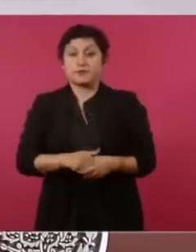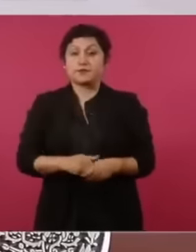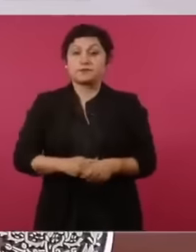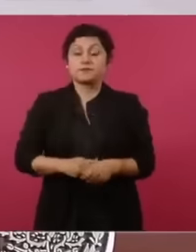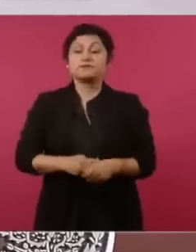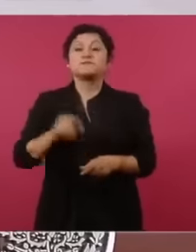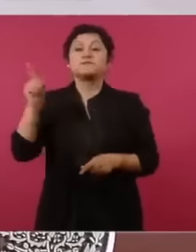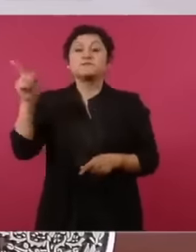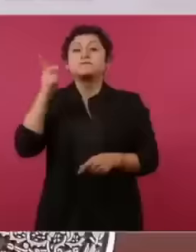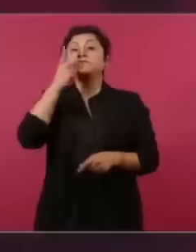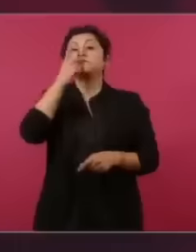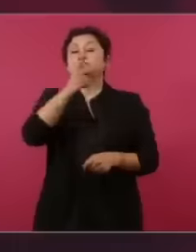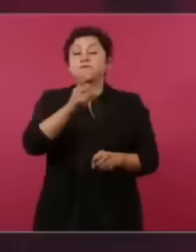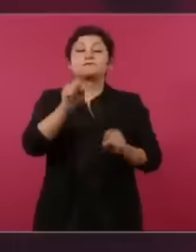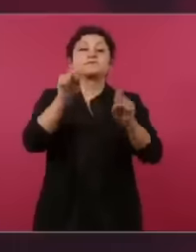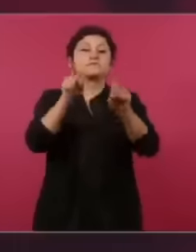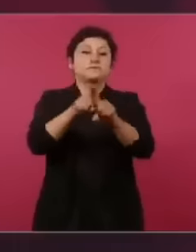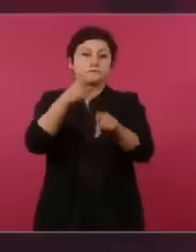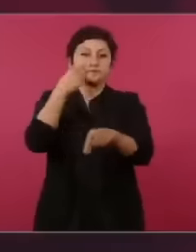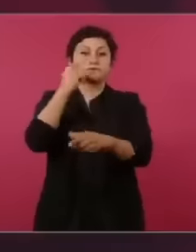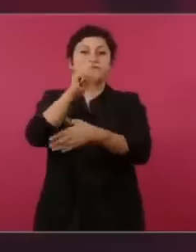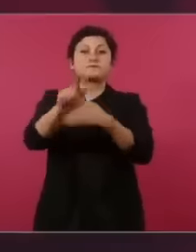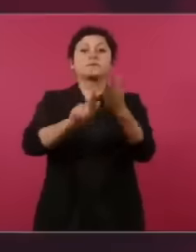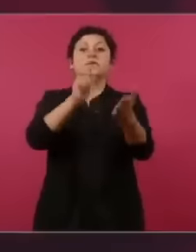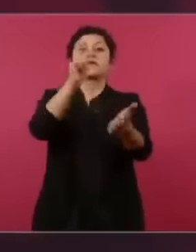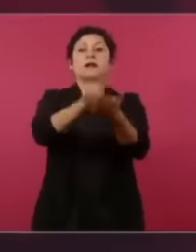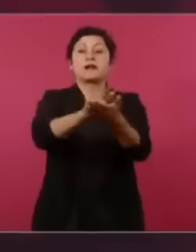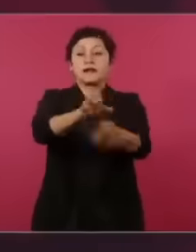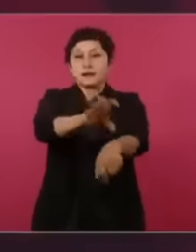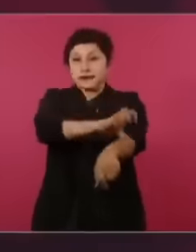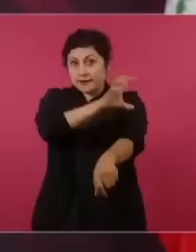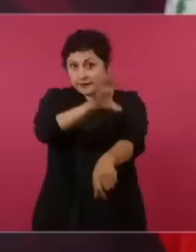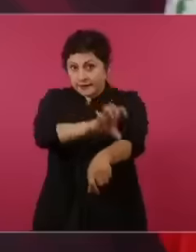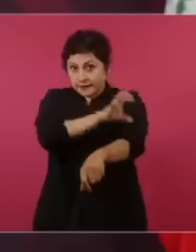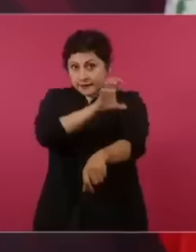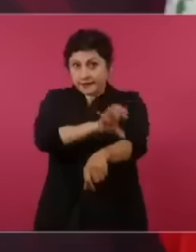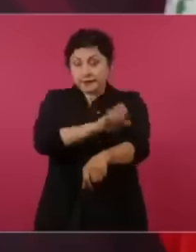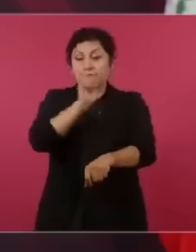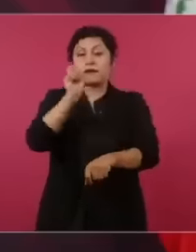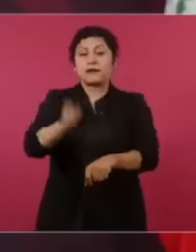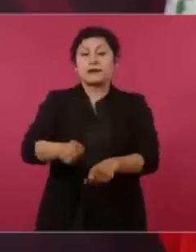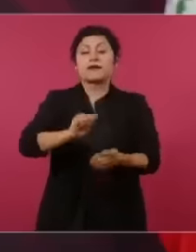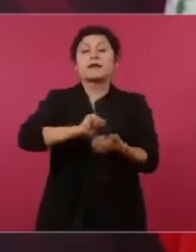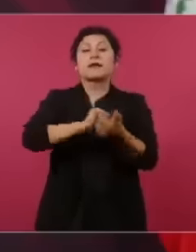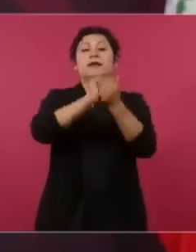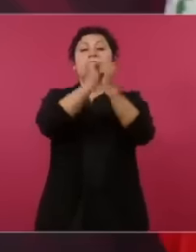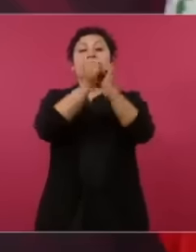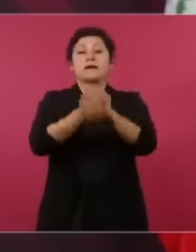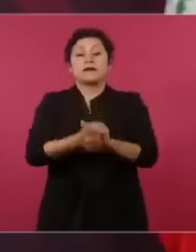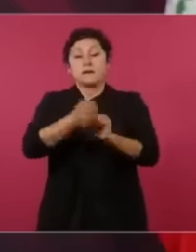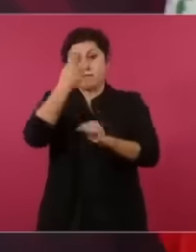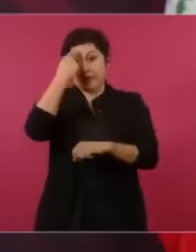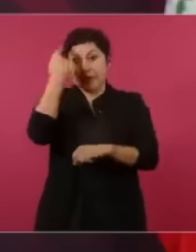energy reform, the privatization of oil in the electrical industry